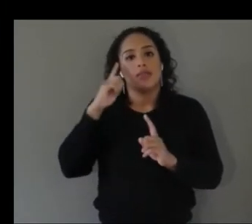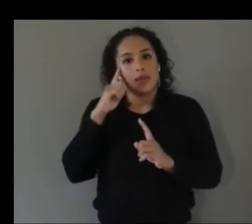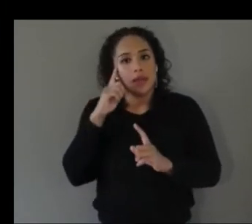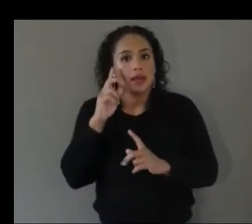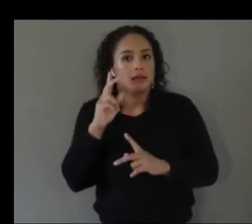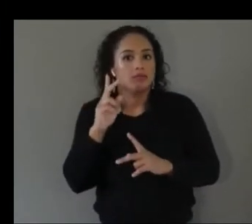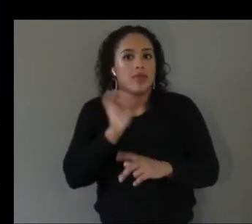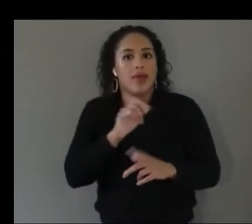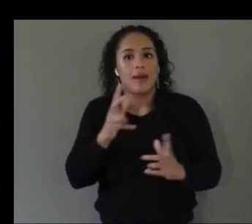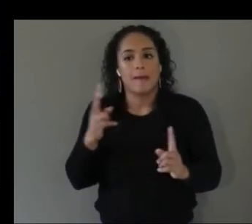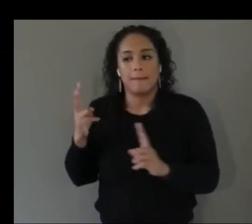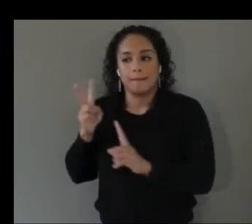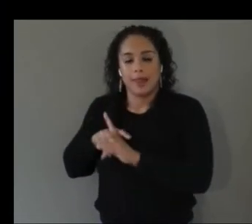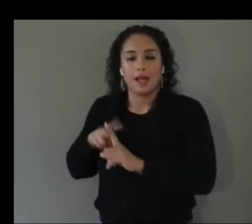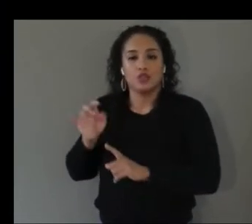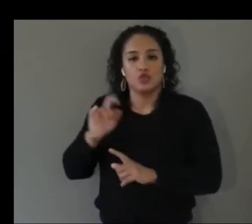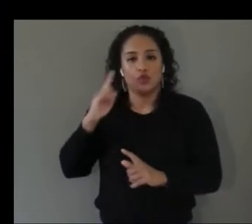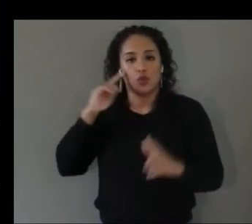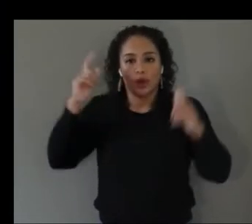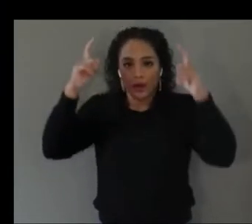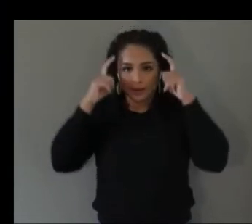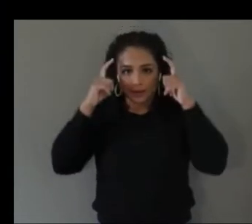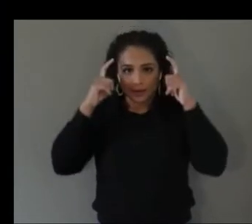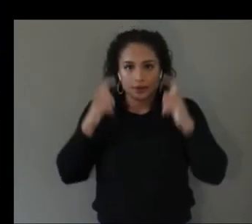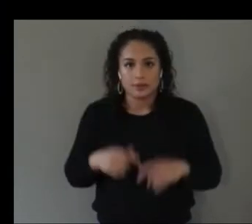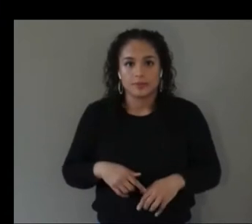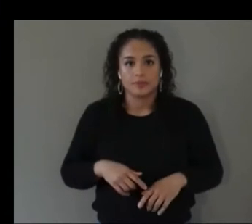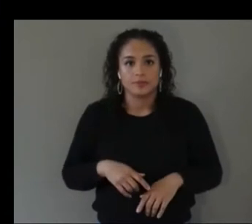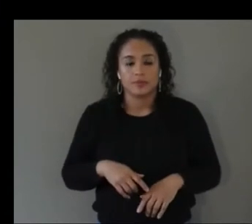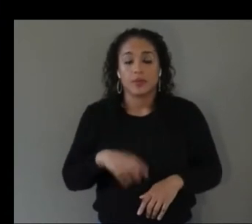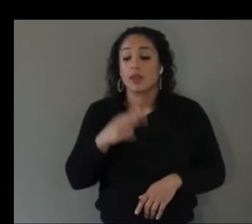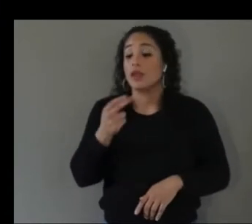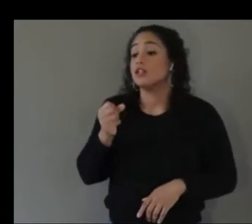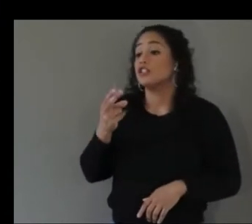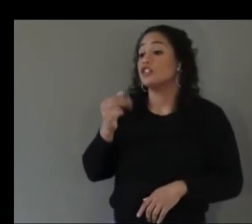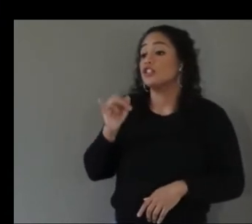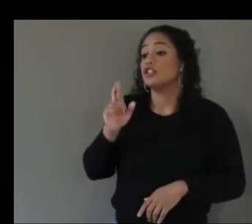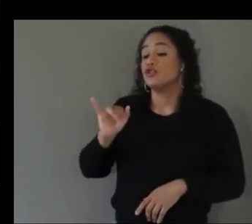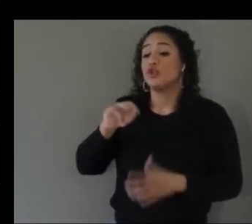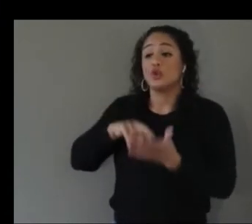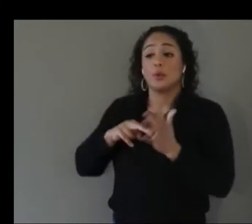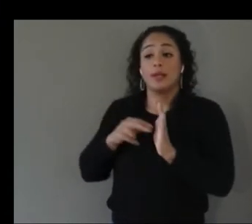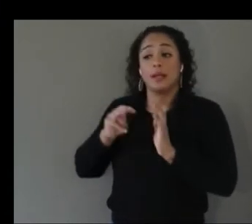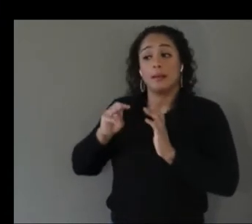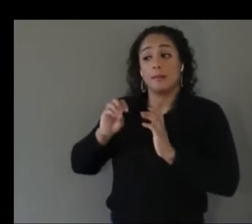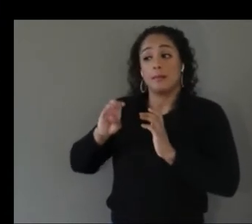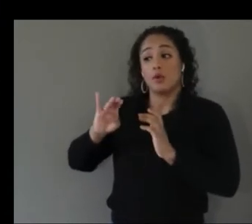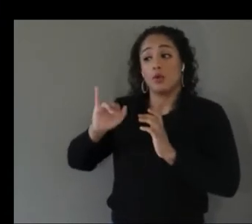yeah so by mobile ar you mean uh ar applications that are available today on like smartphone